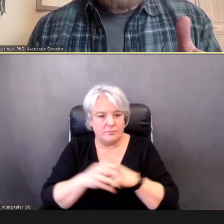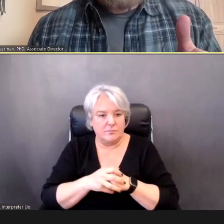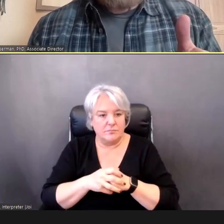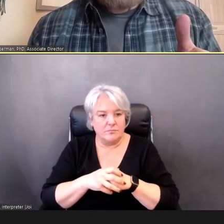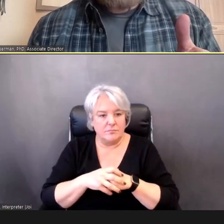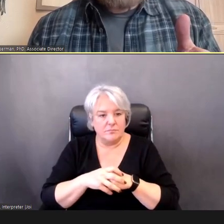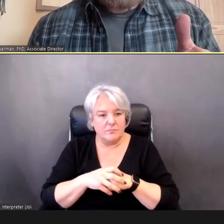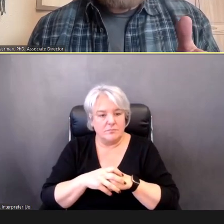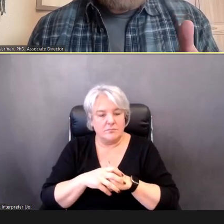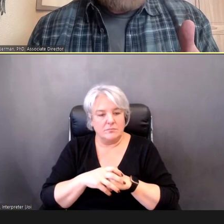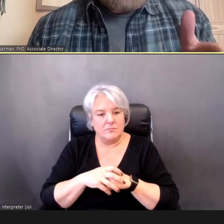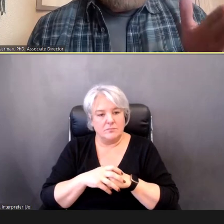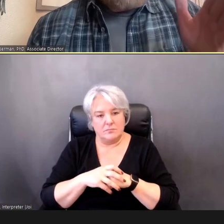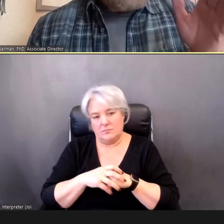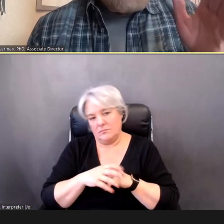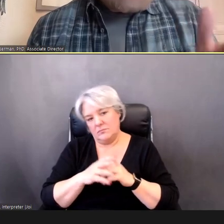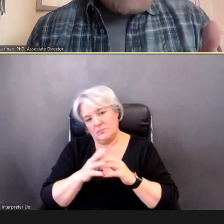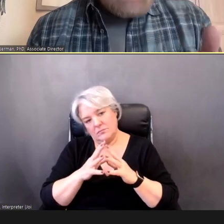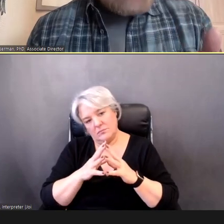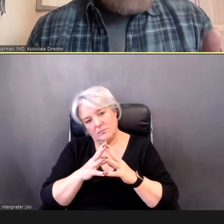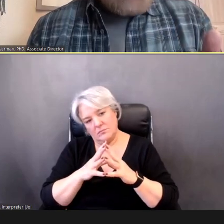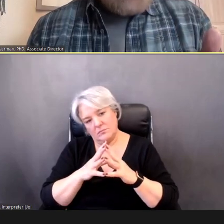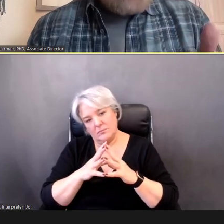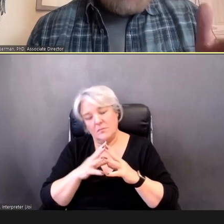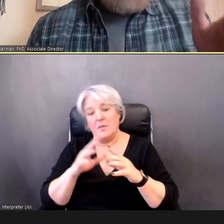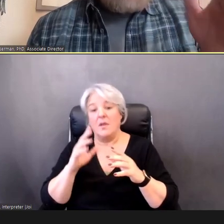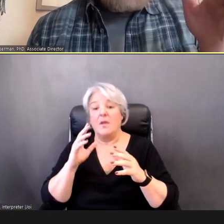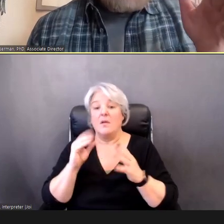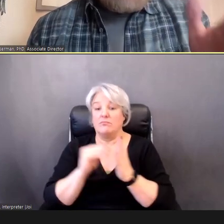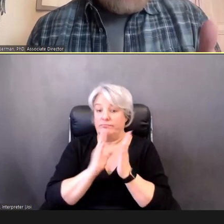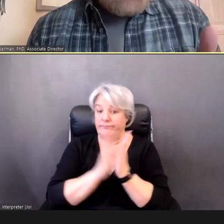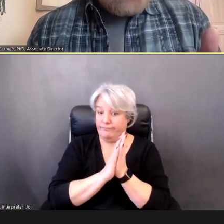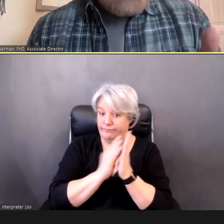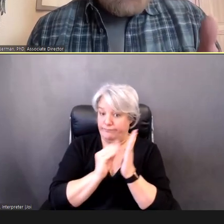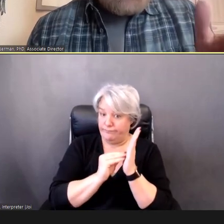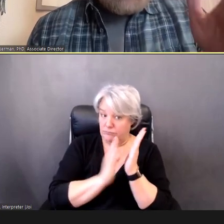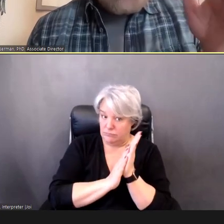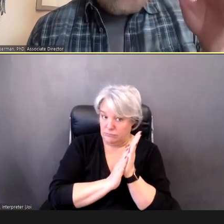(Pause), Once that's recorded, the left ear, is screened in the same